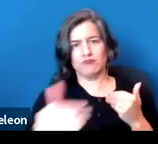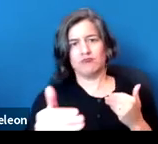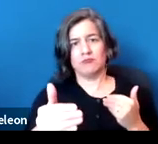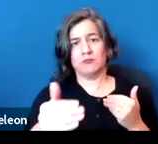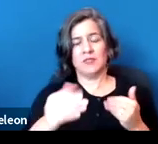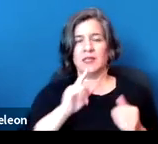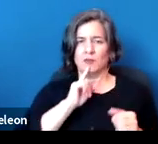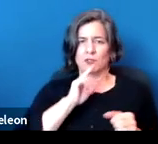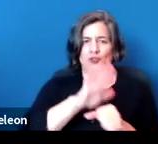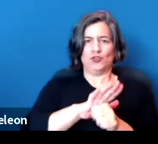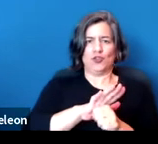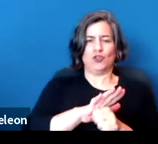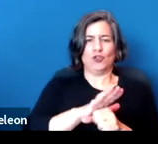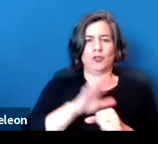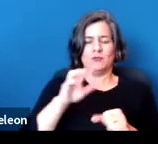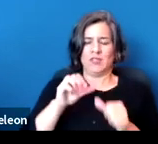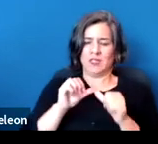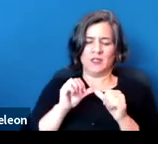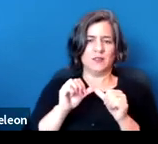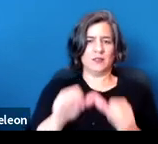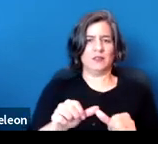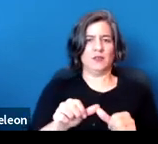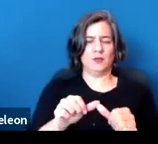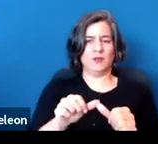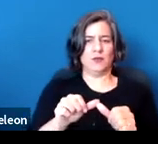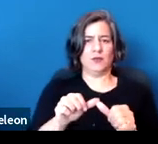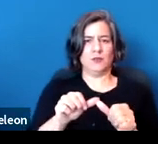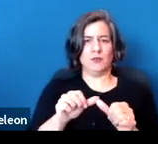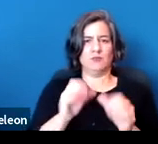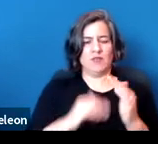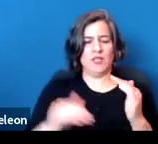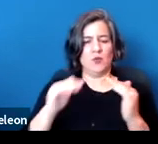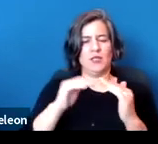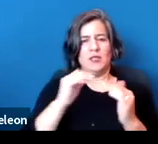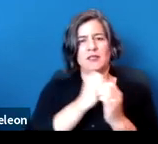that I will continue to be able to equally and safely enjoy my home."